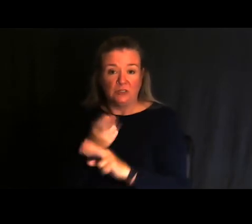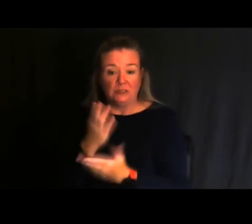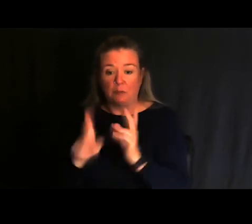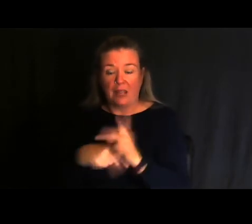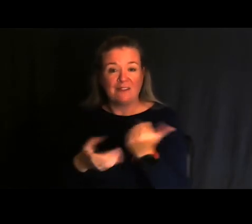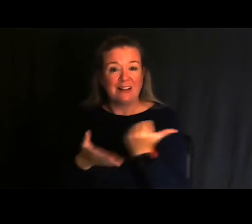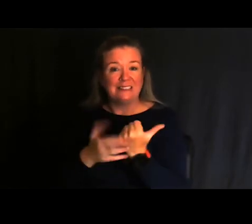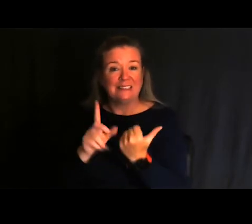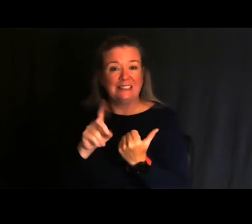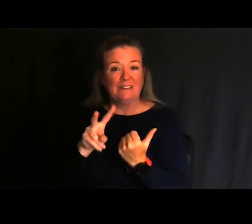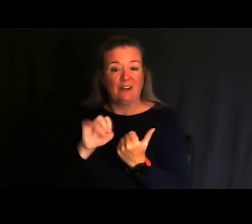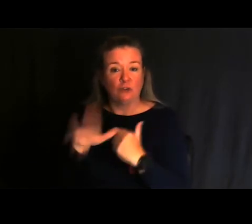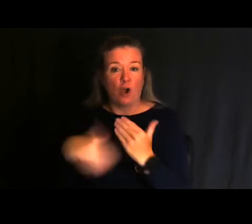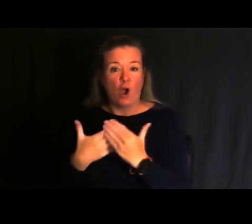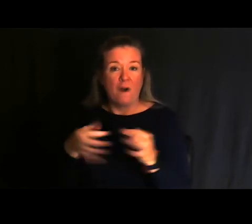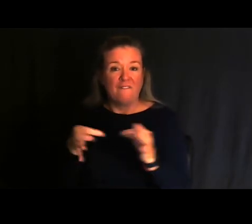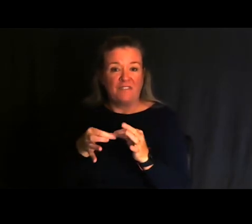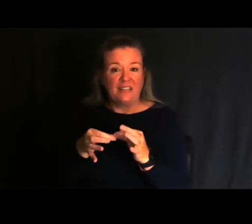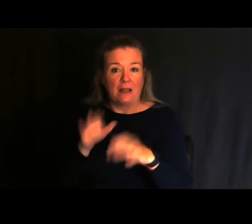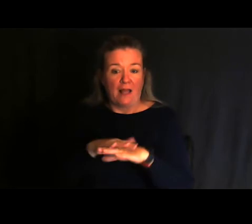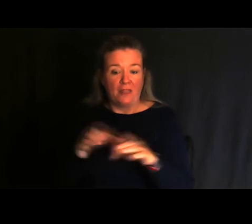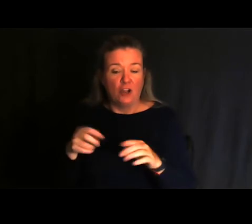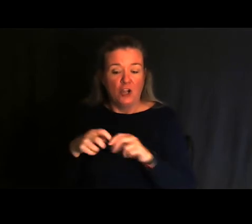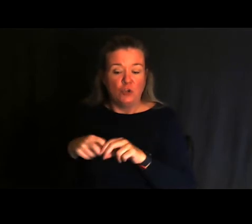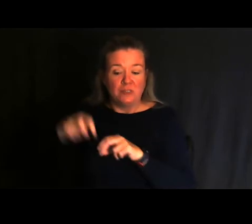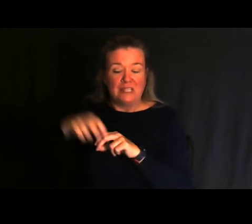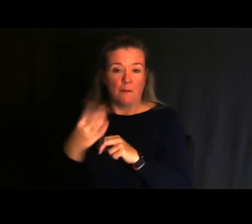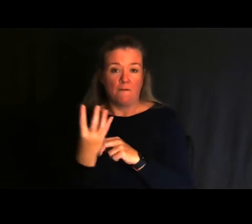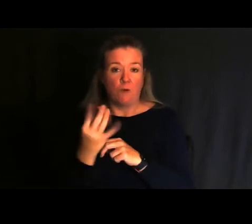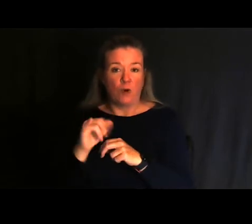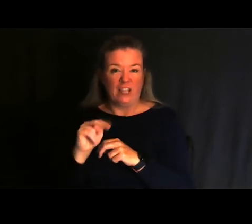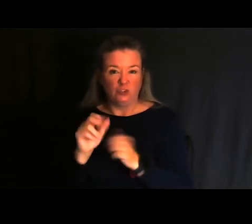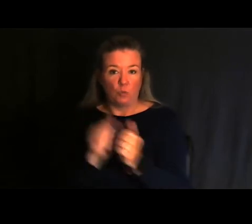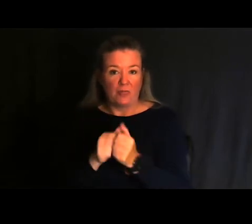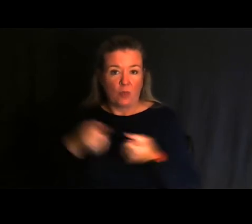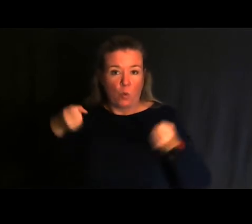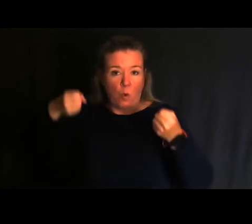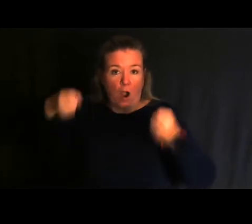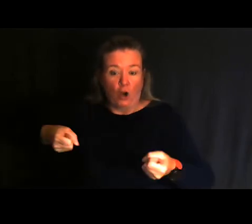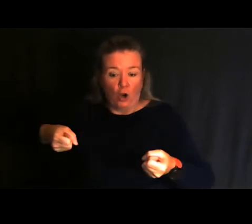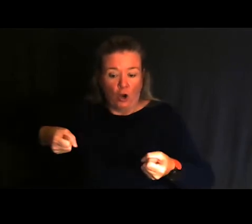All of that fits on the rock. You step down four inches with your walker or your crutches or assistive device kind